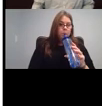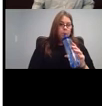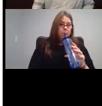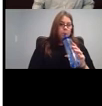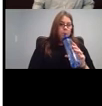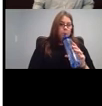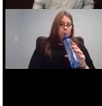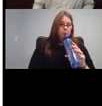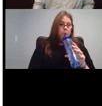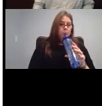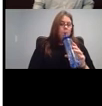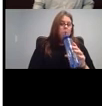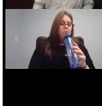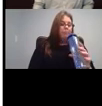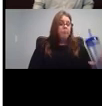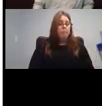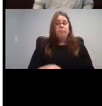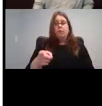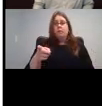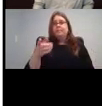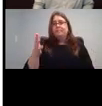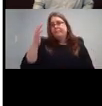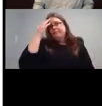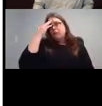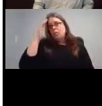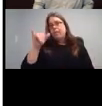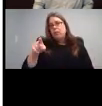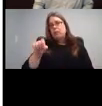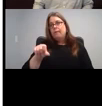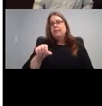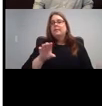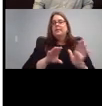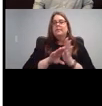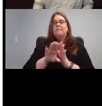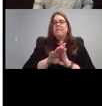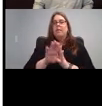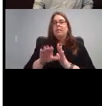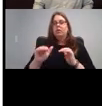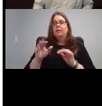books, but you want some tips. This is a good one the reading tip sheets for parents.